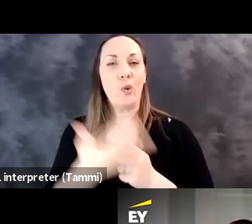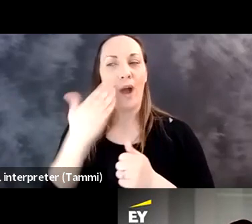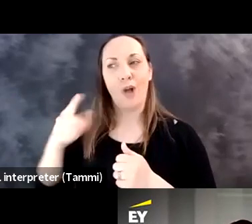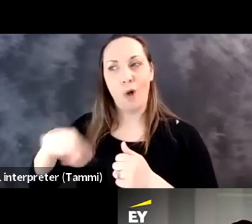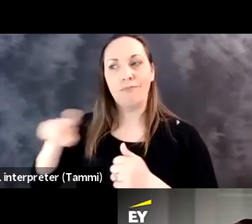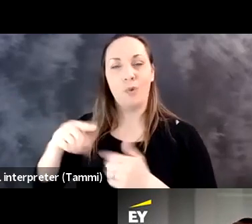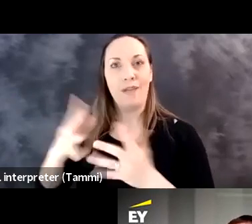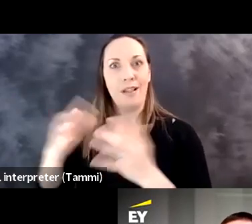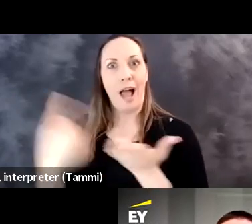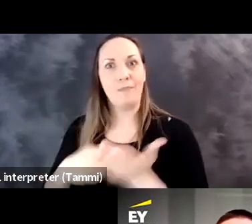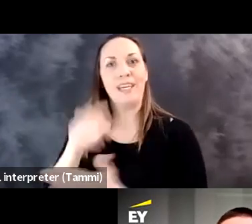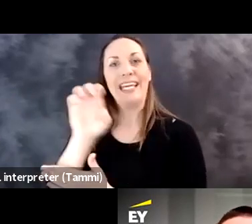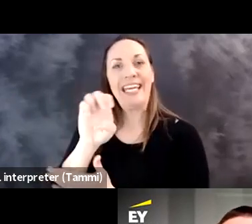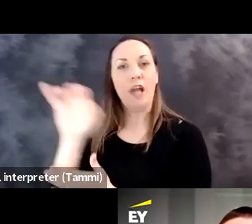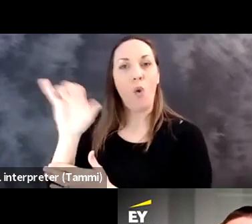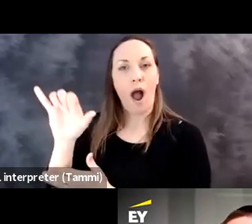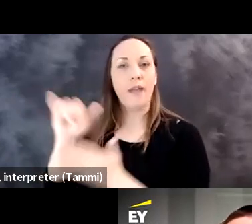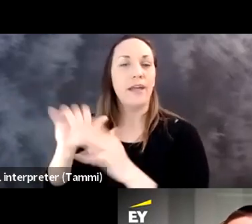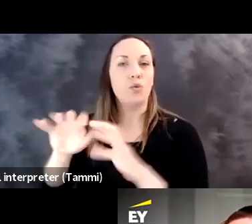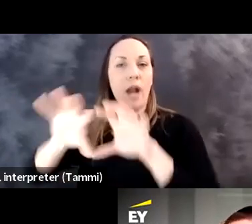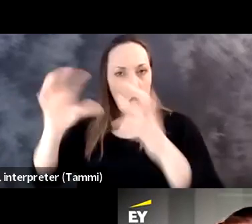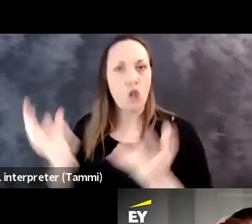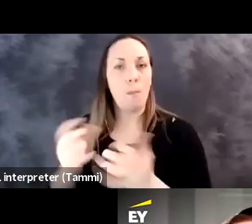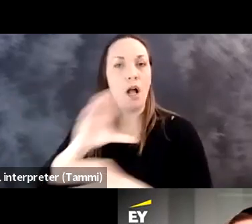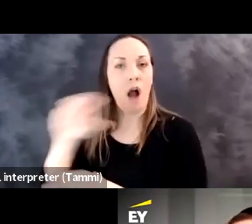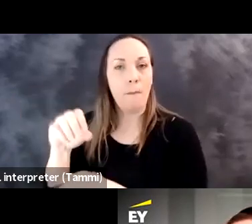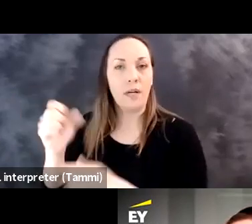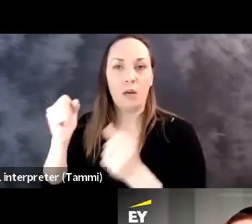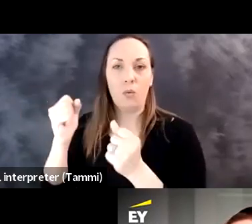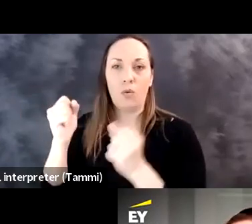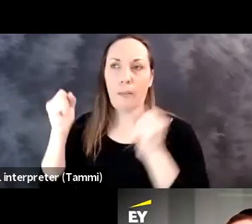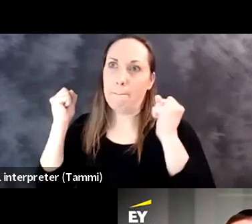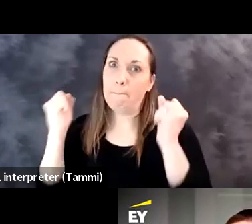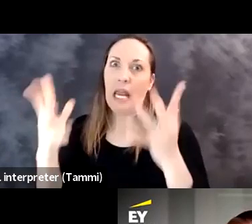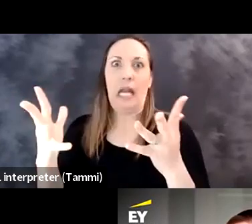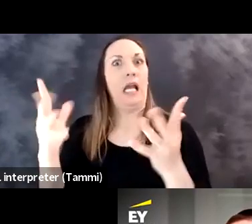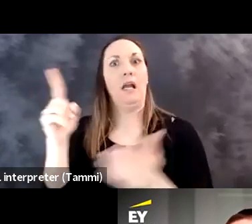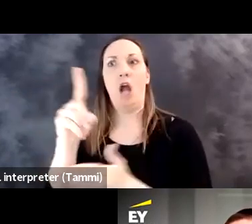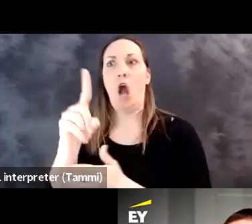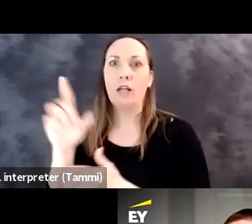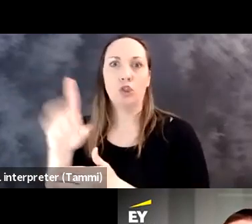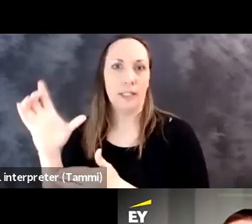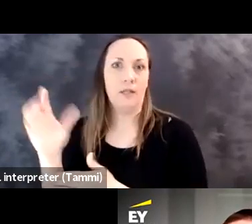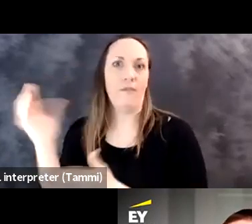And I know that Janet and Lou are going to have a lot to say on this question as well. EY is a global company with hundreds of